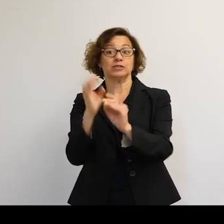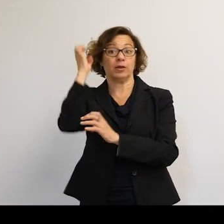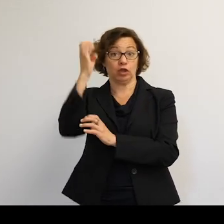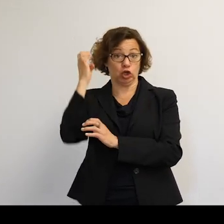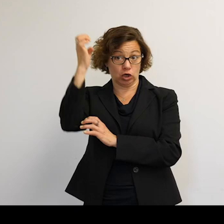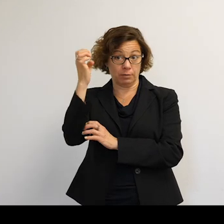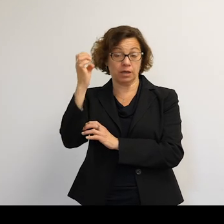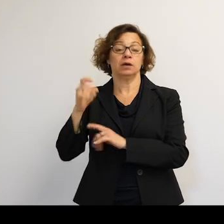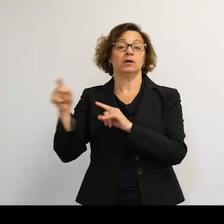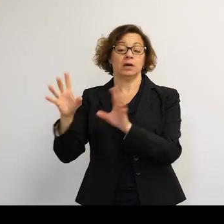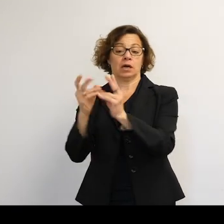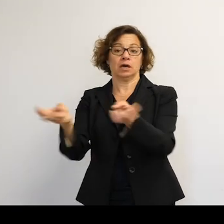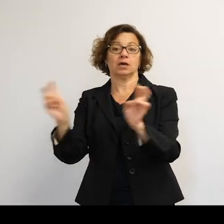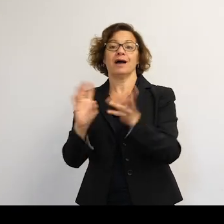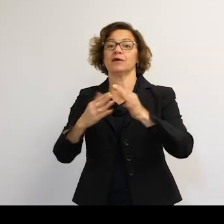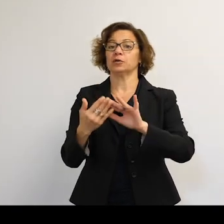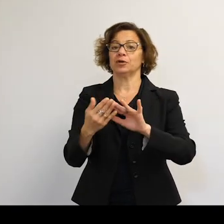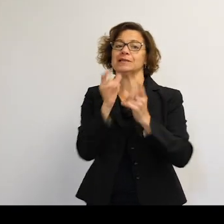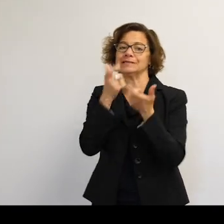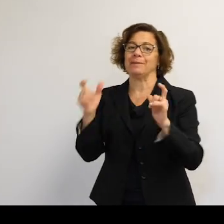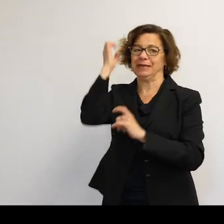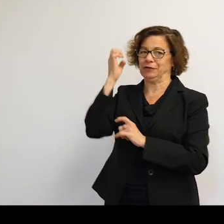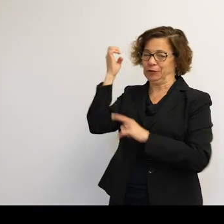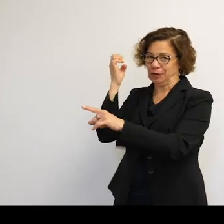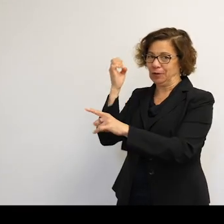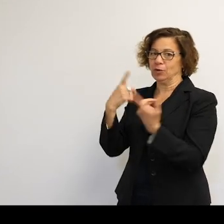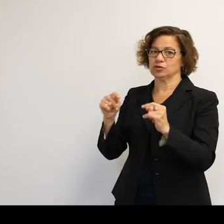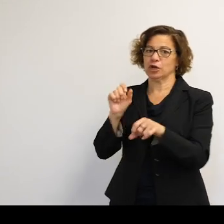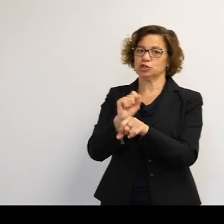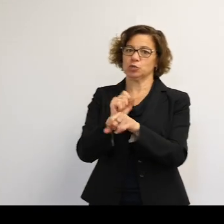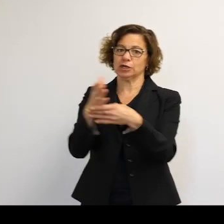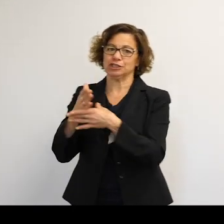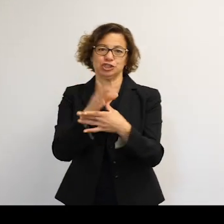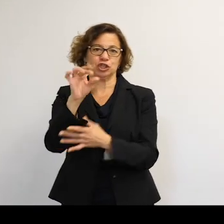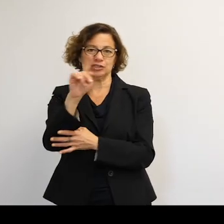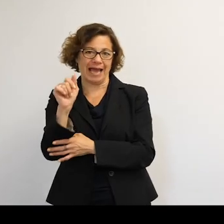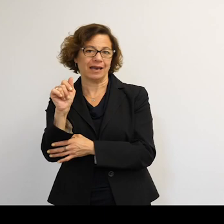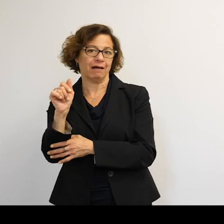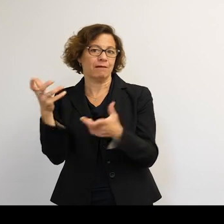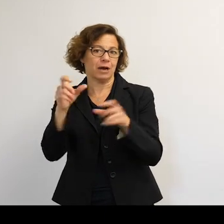The community isn't particularly big. We all try and work and share data as much as possible.